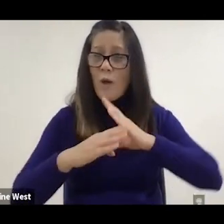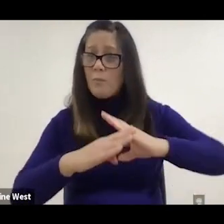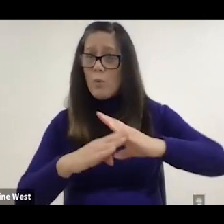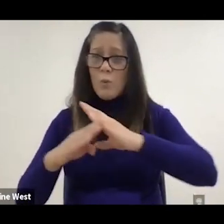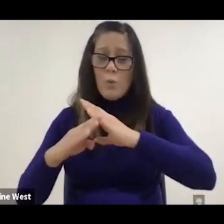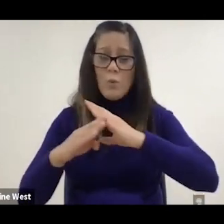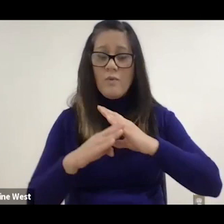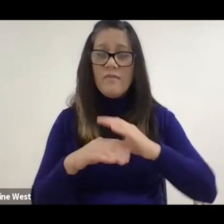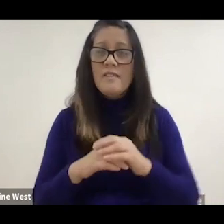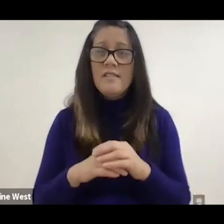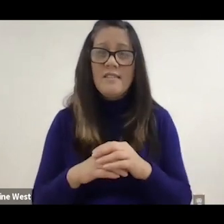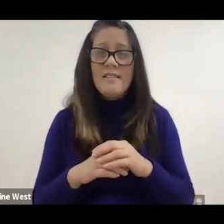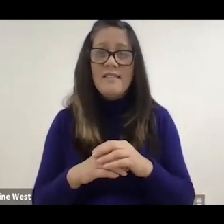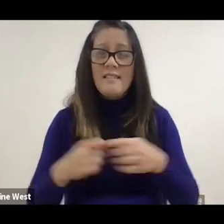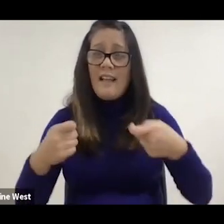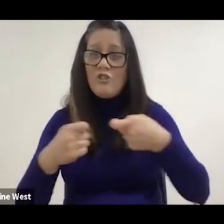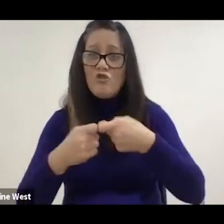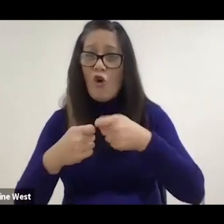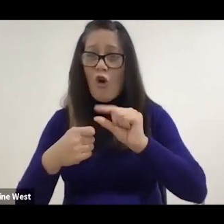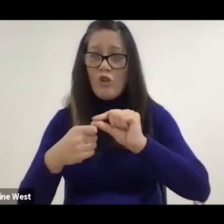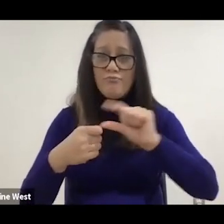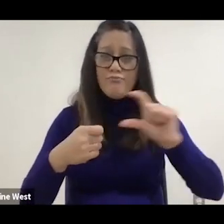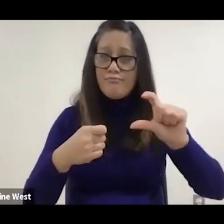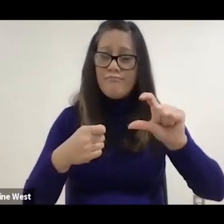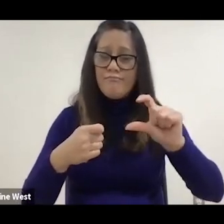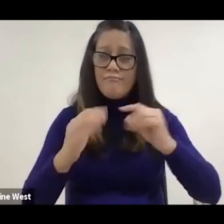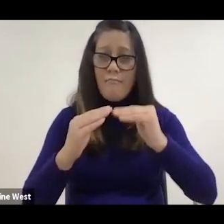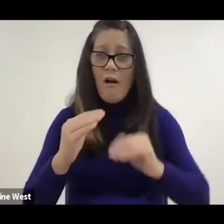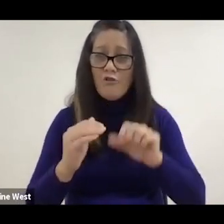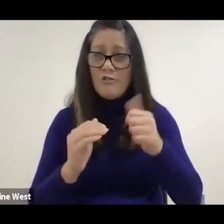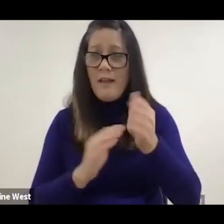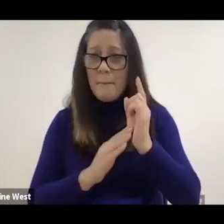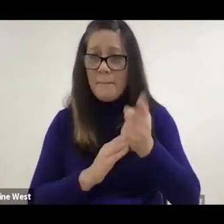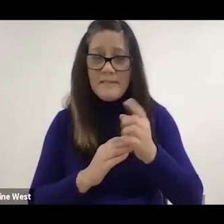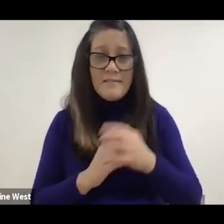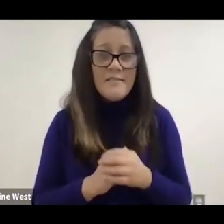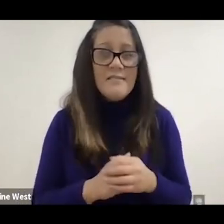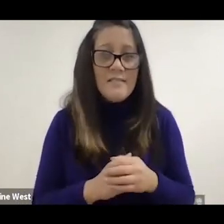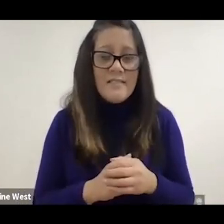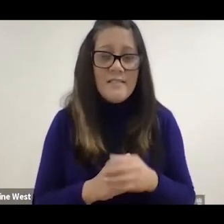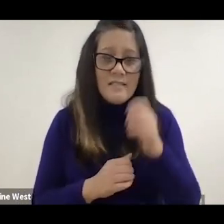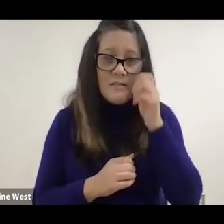We can recharge it in as little as 10 minutes unlike Current battery wheelchairs